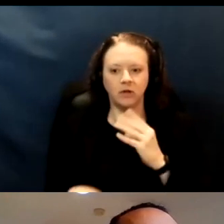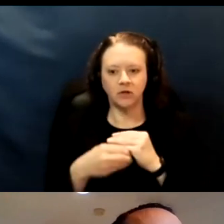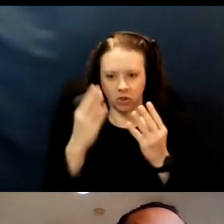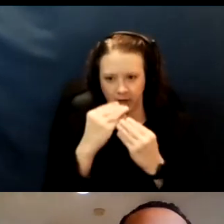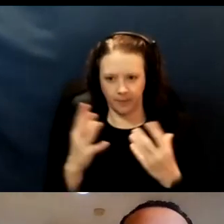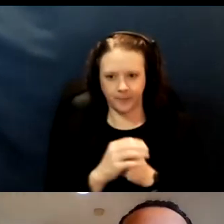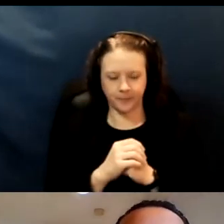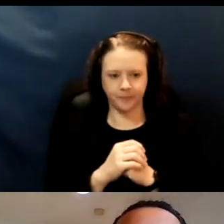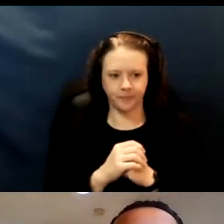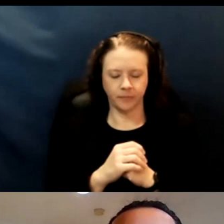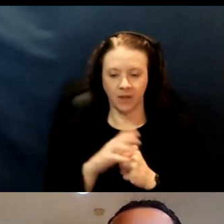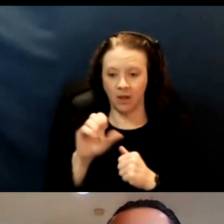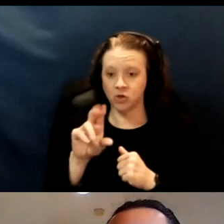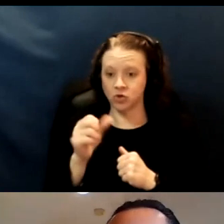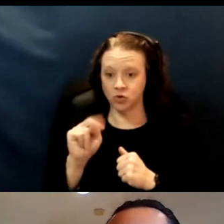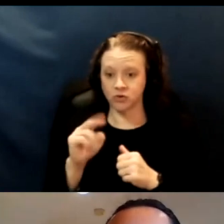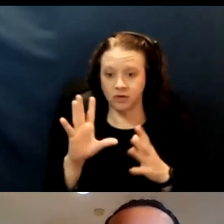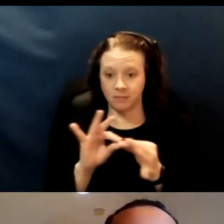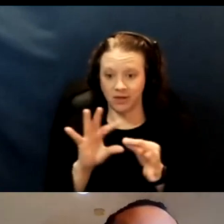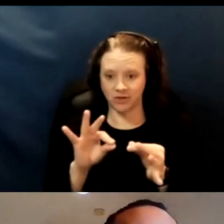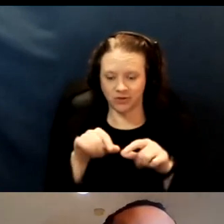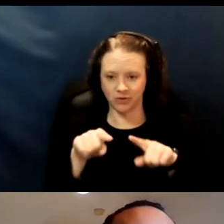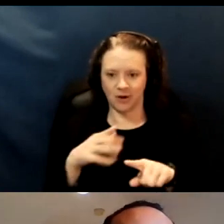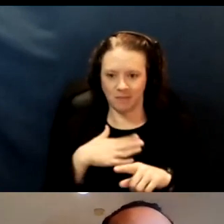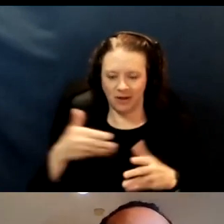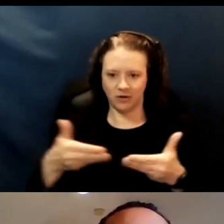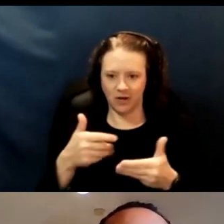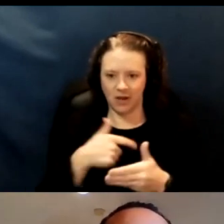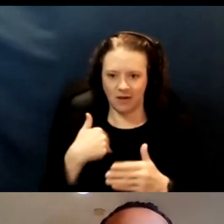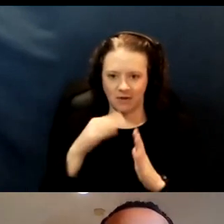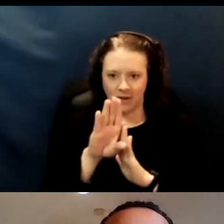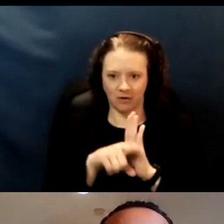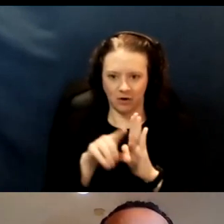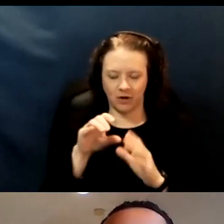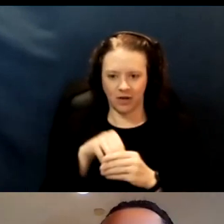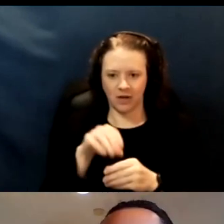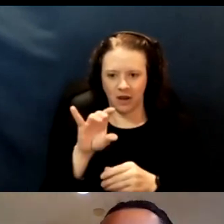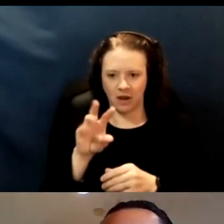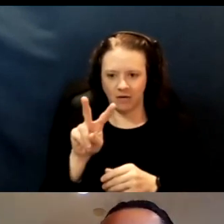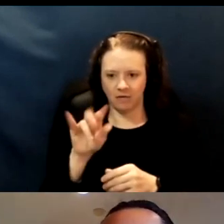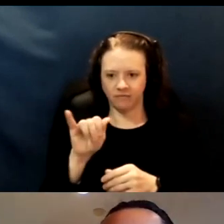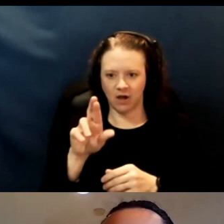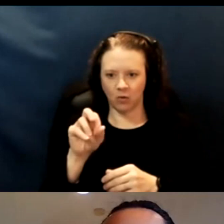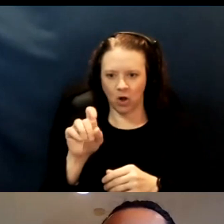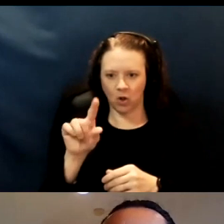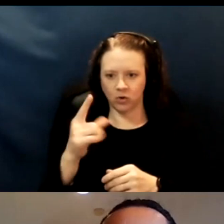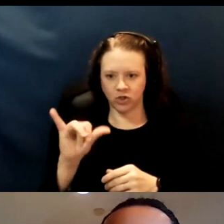As Susan mentioned in my introduction, I have a background in virology and epidemiology,